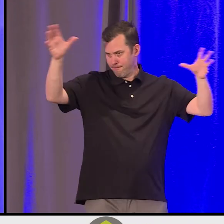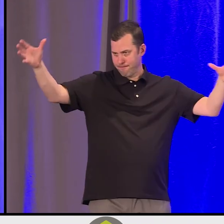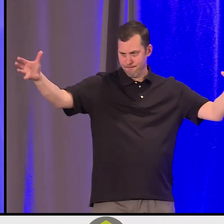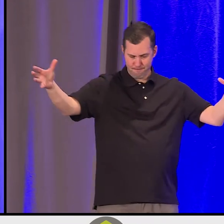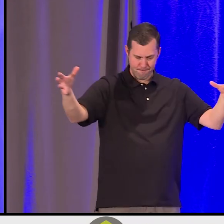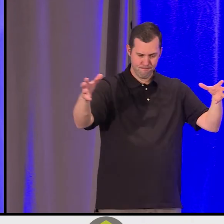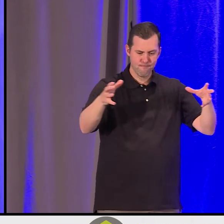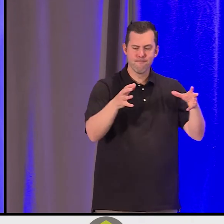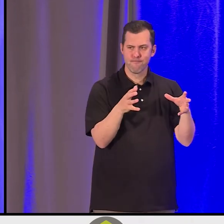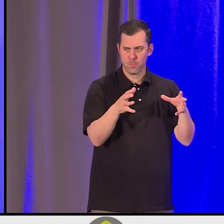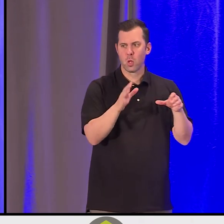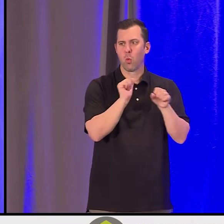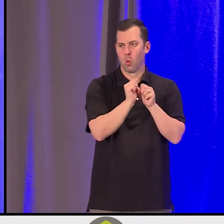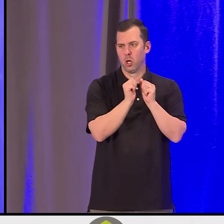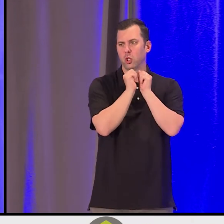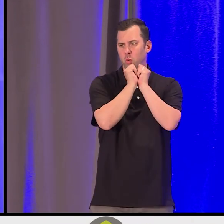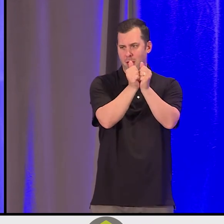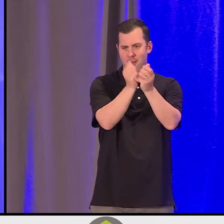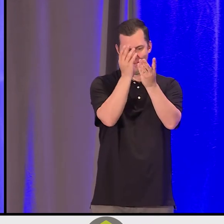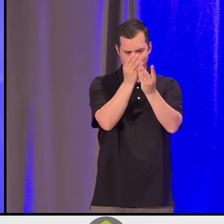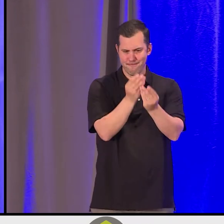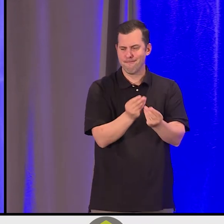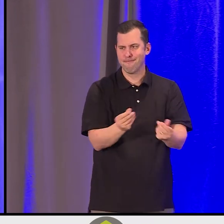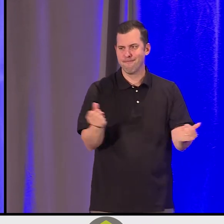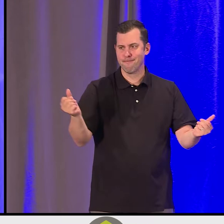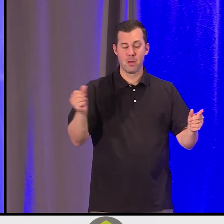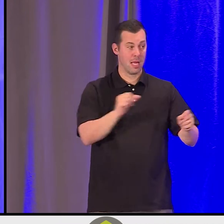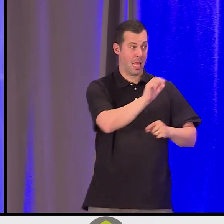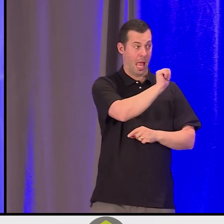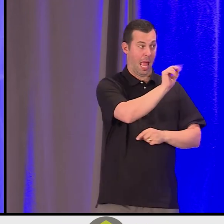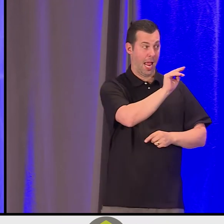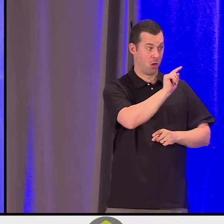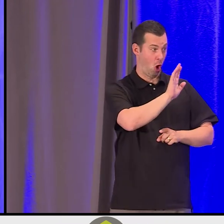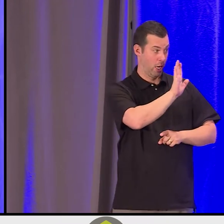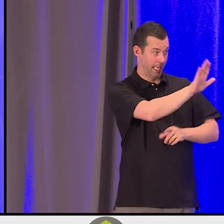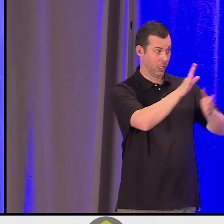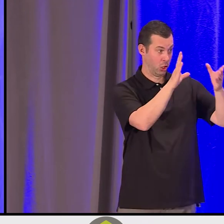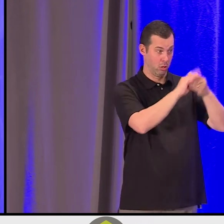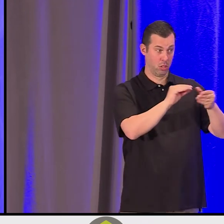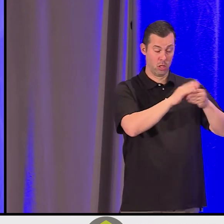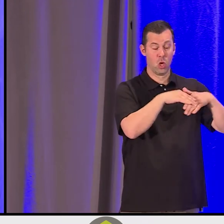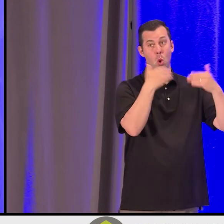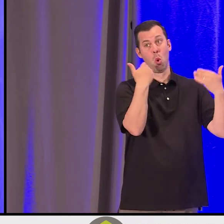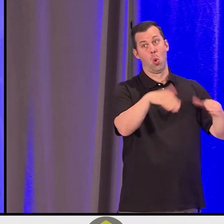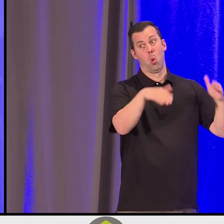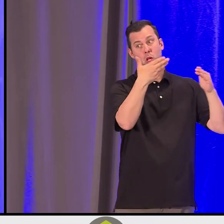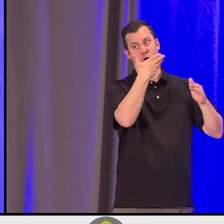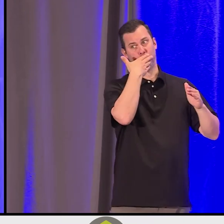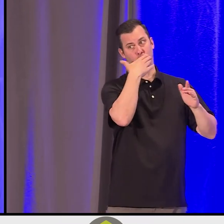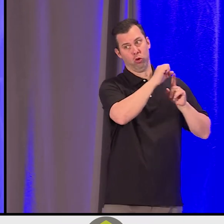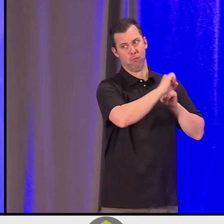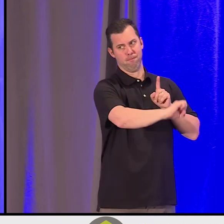I was listening to your session. Anthon's session really moved us. It was a really powerful contribution to the forum here today.